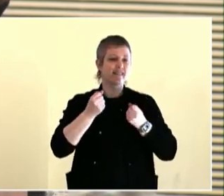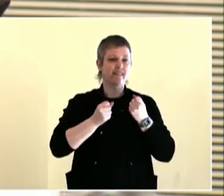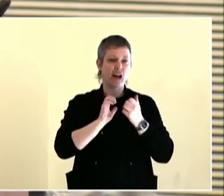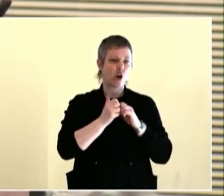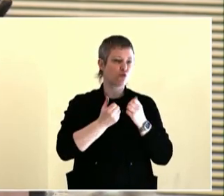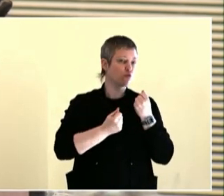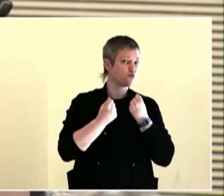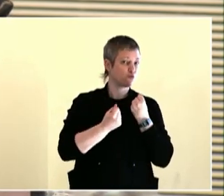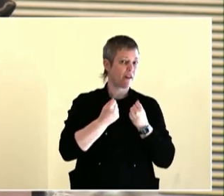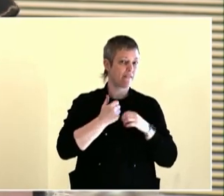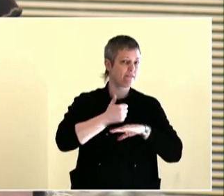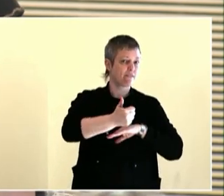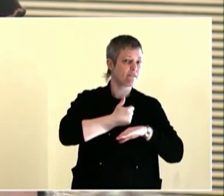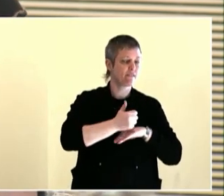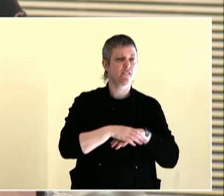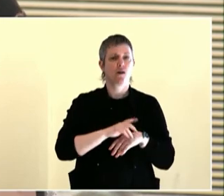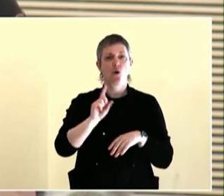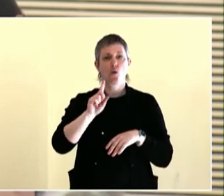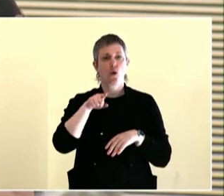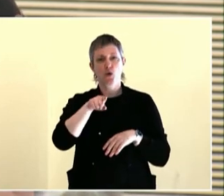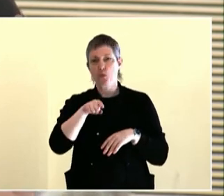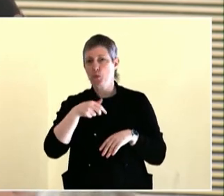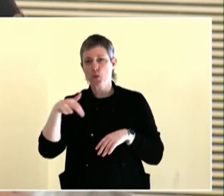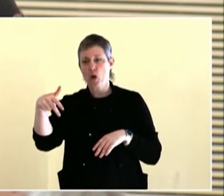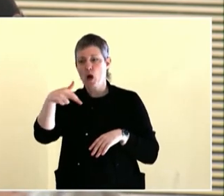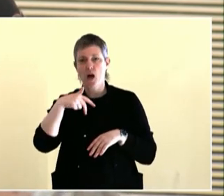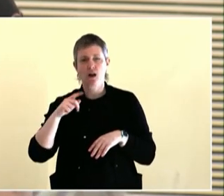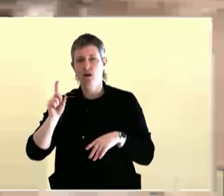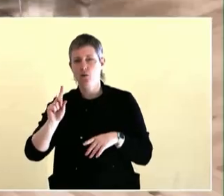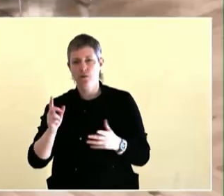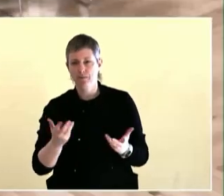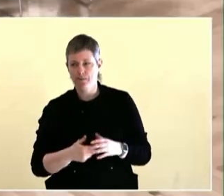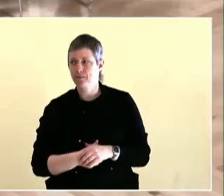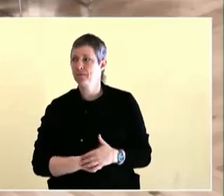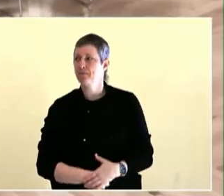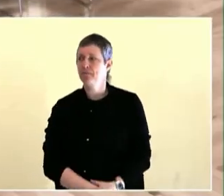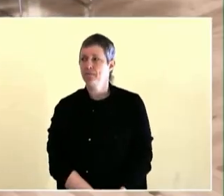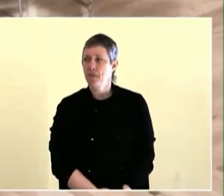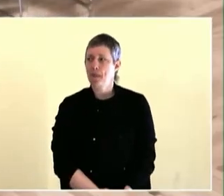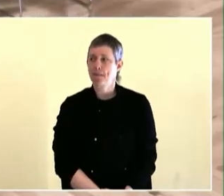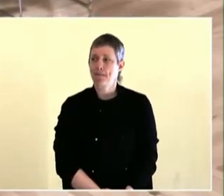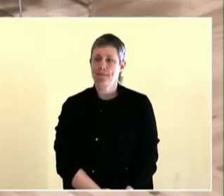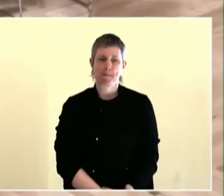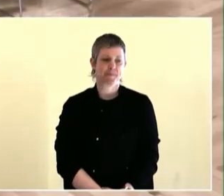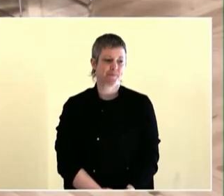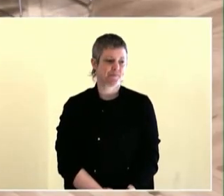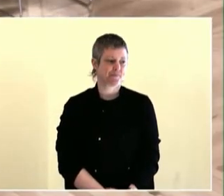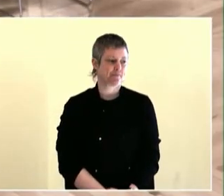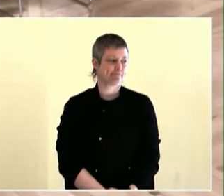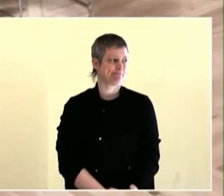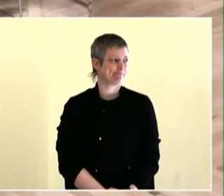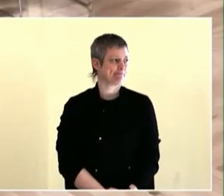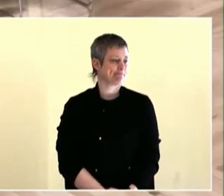actually an engagement project that we're all going to work on in terms of really, really